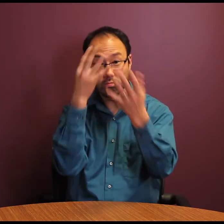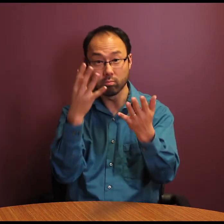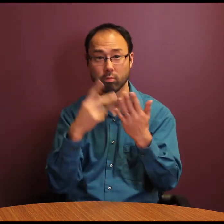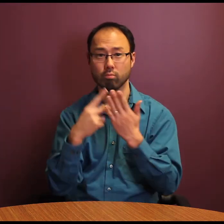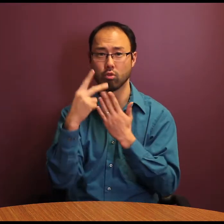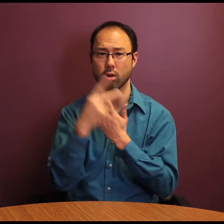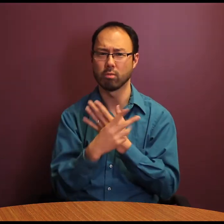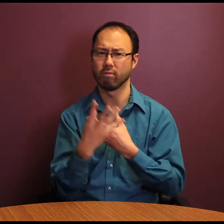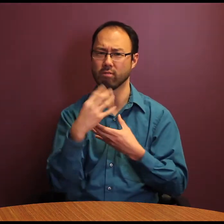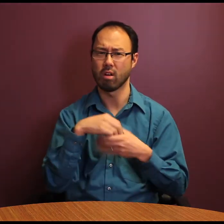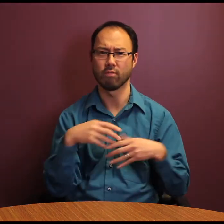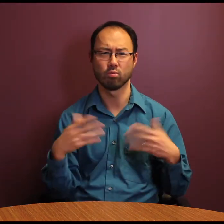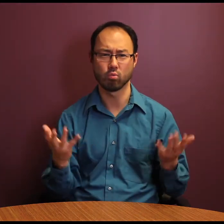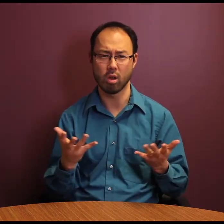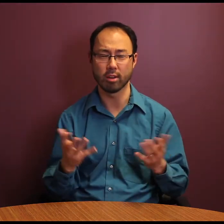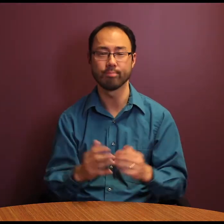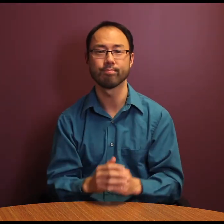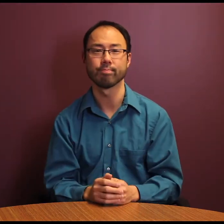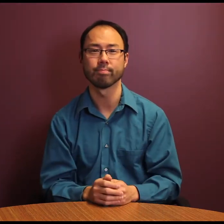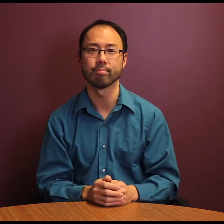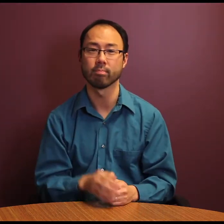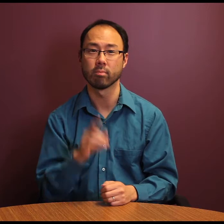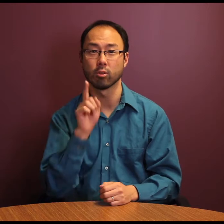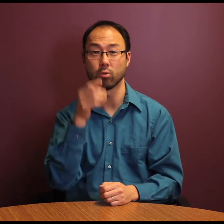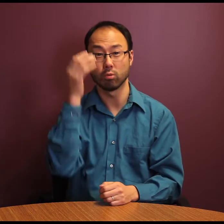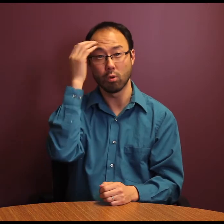The program includes highlights from the Statewide Listening sessions